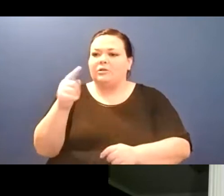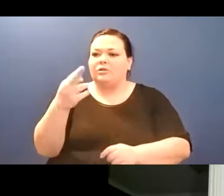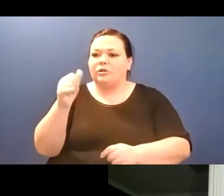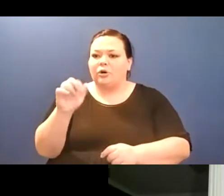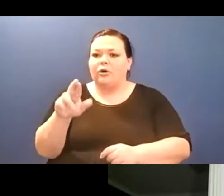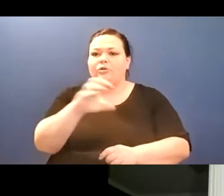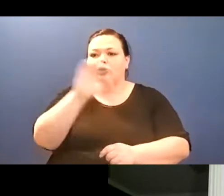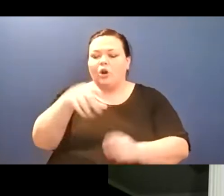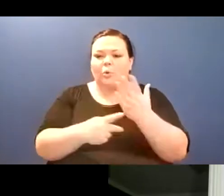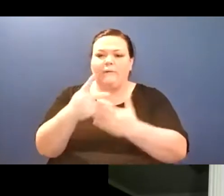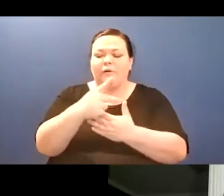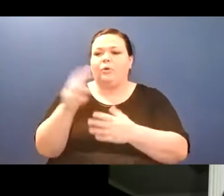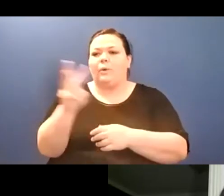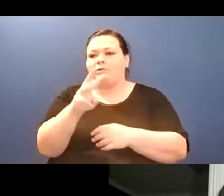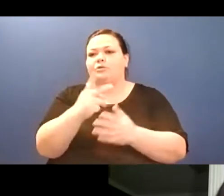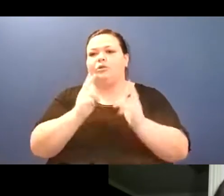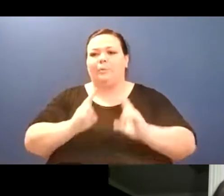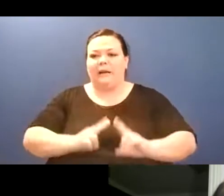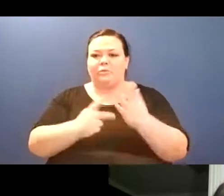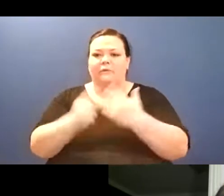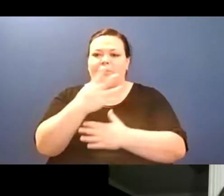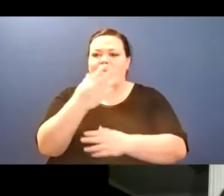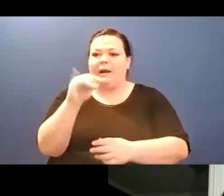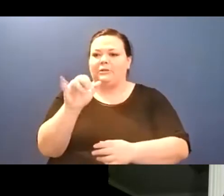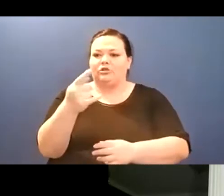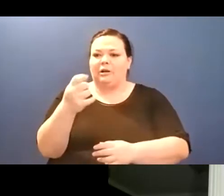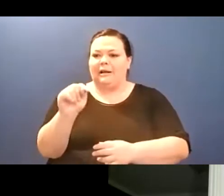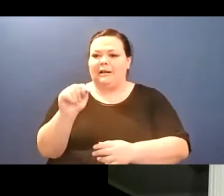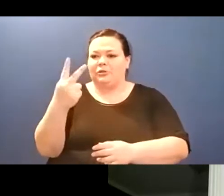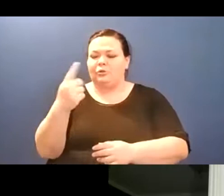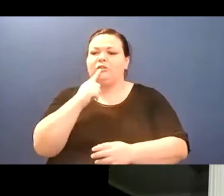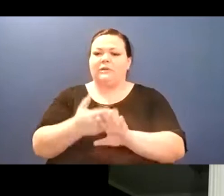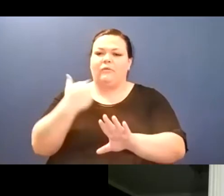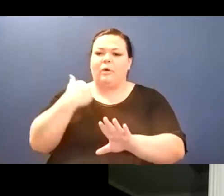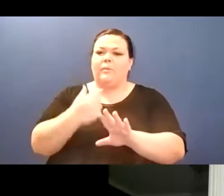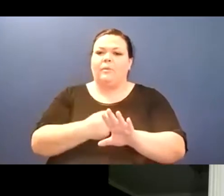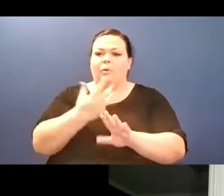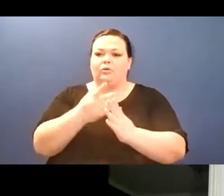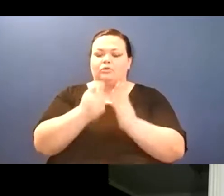just like a perfect way to start ease into that more sort of academic climate which can be kind